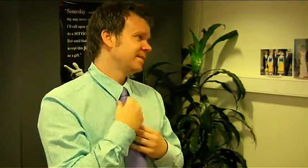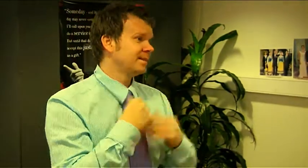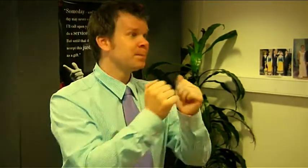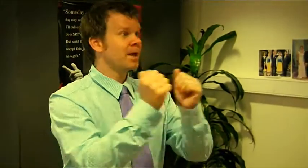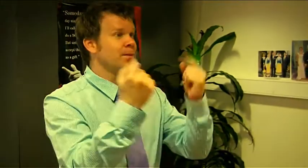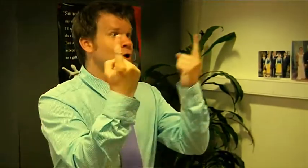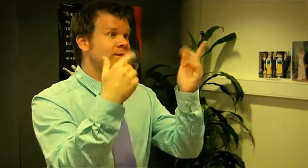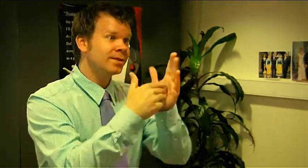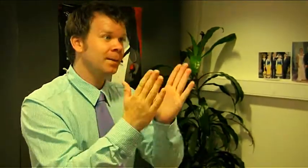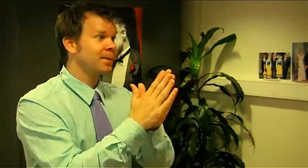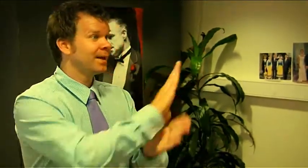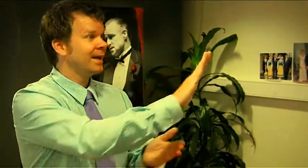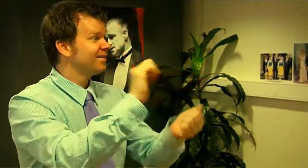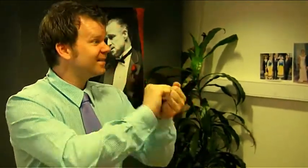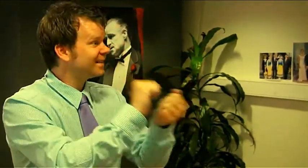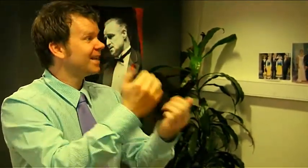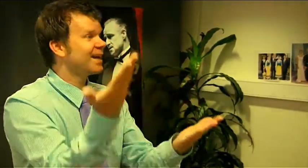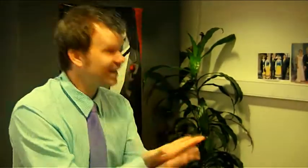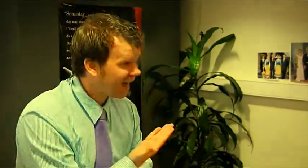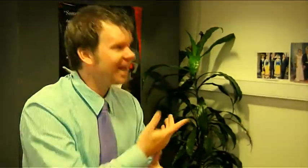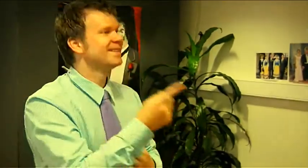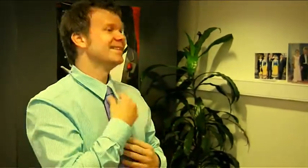But good luck with your Winterland.